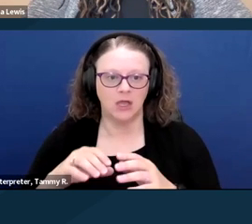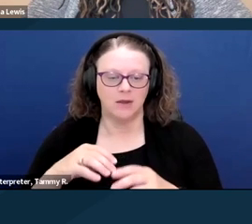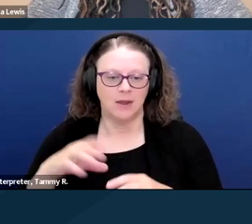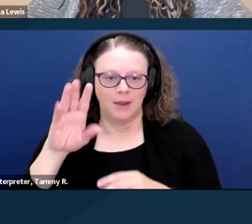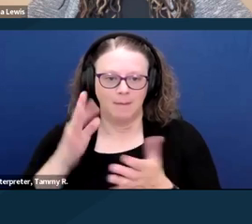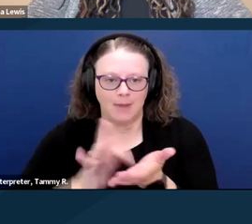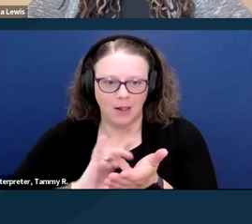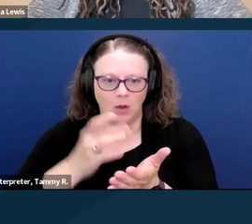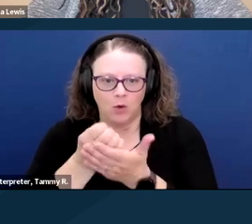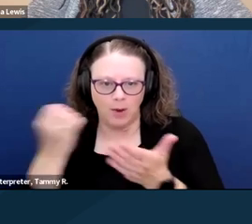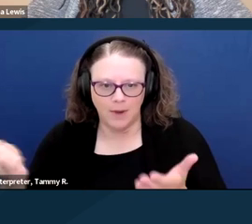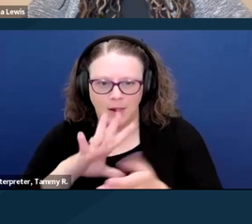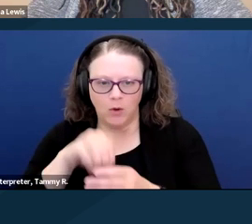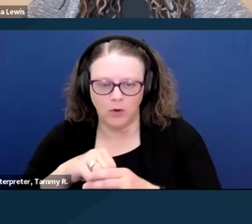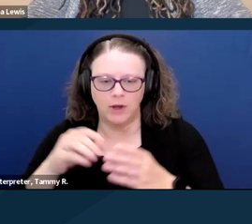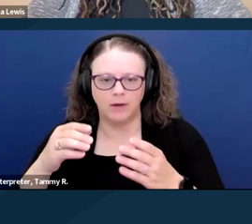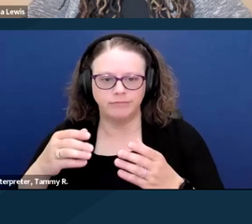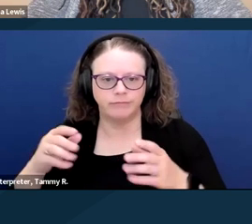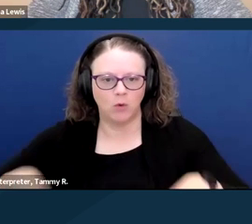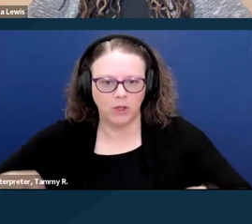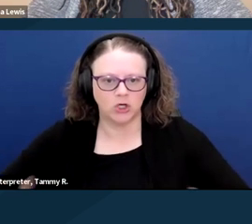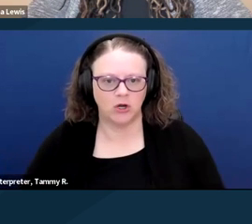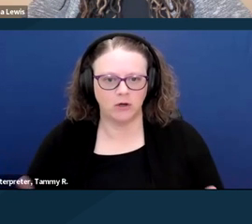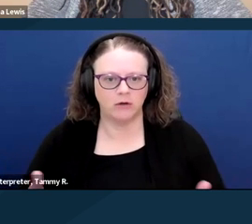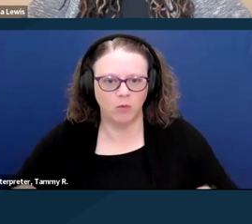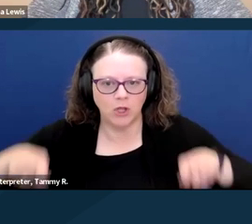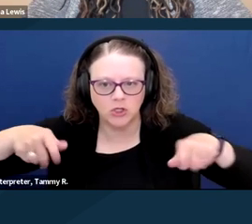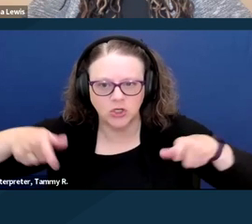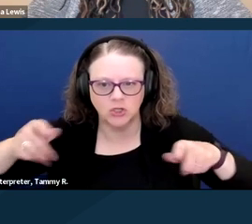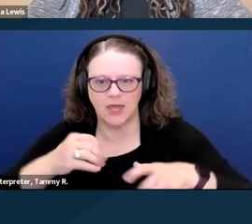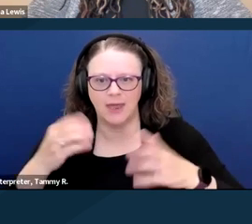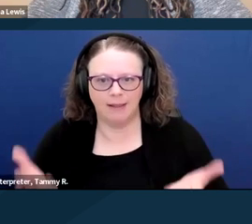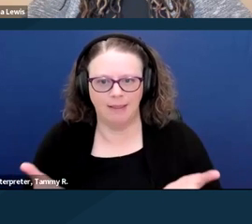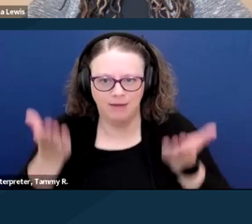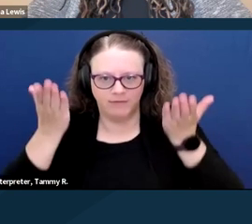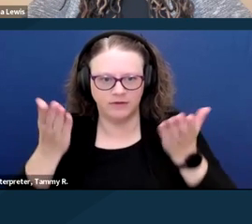or personal attended care services, another home and community-based services,